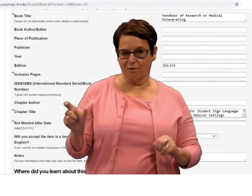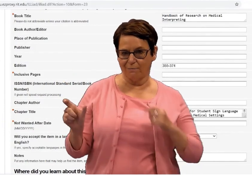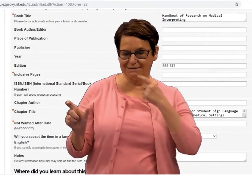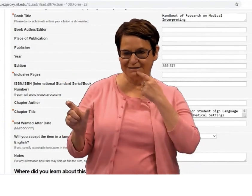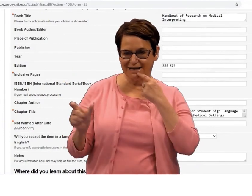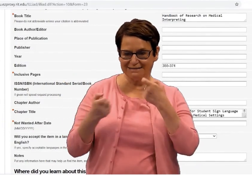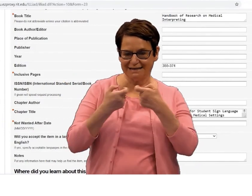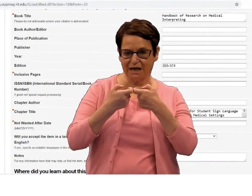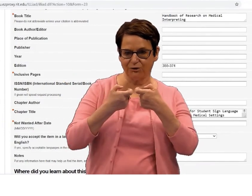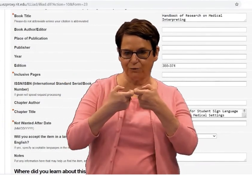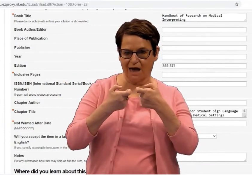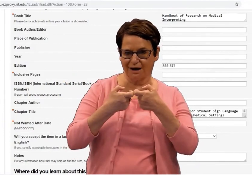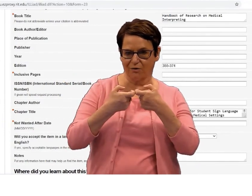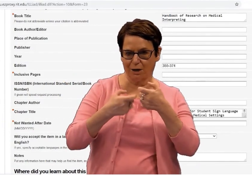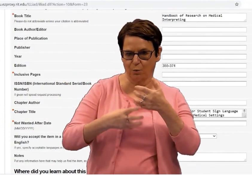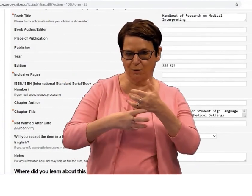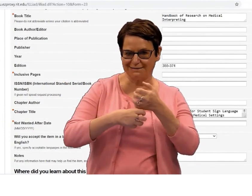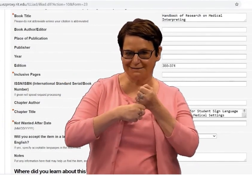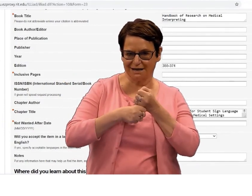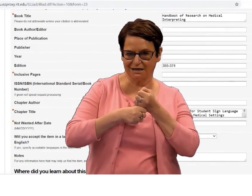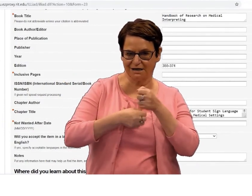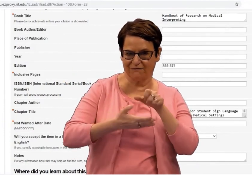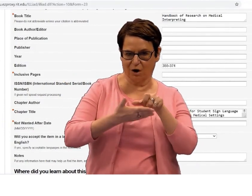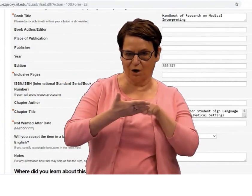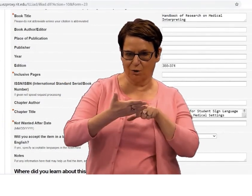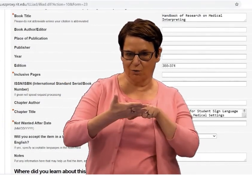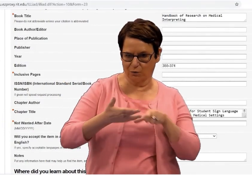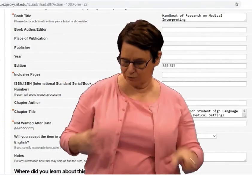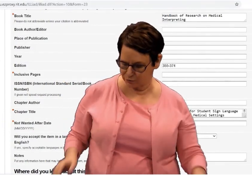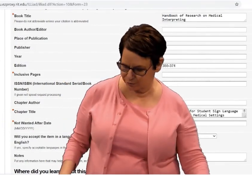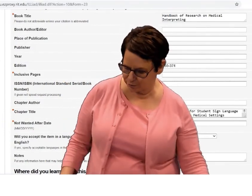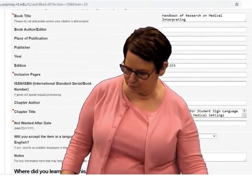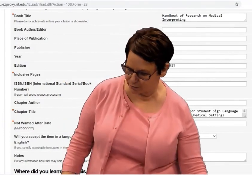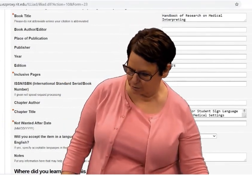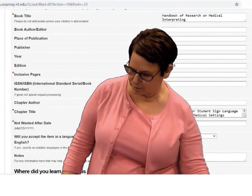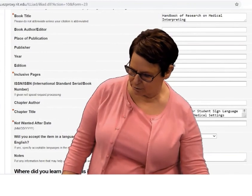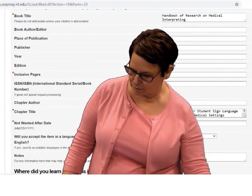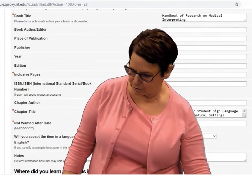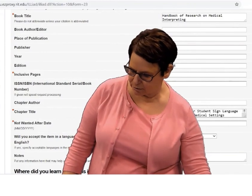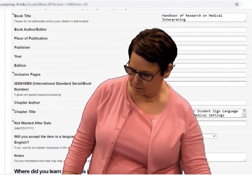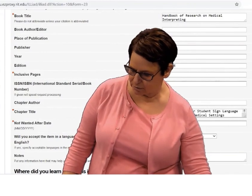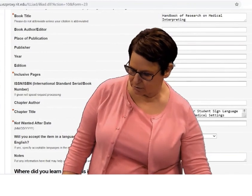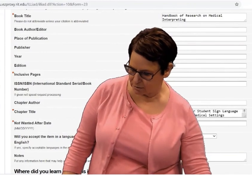You can find that in the left column. It says Electronically Received Articles.